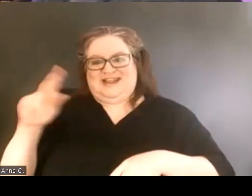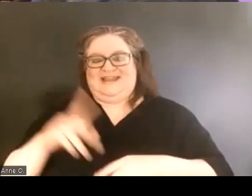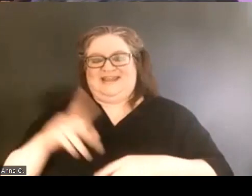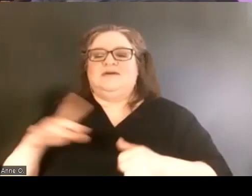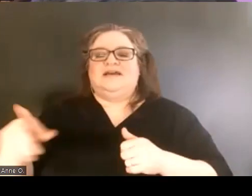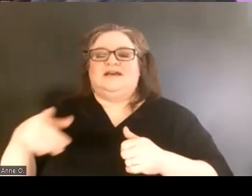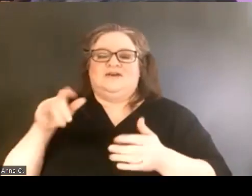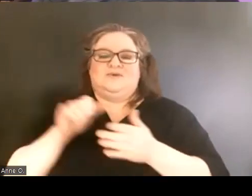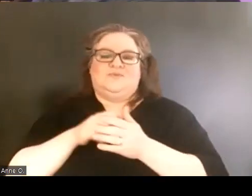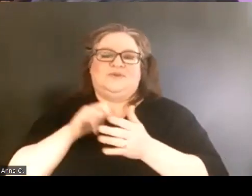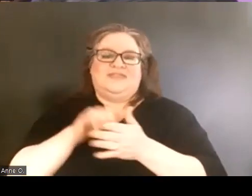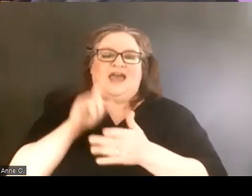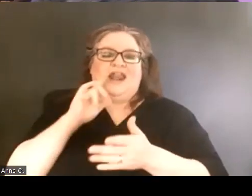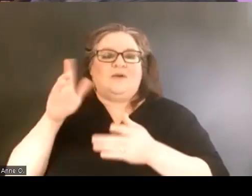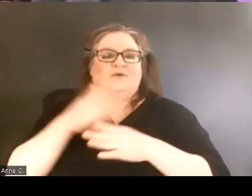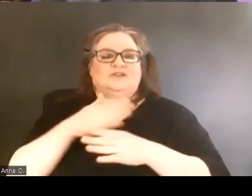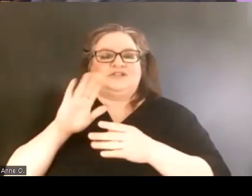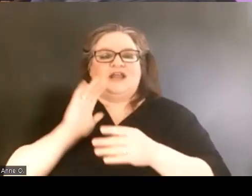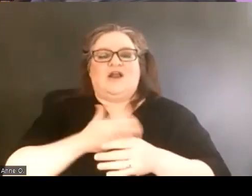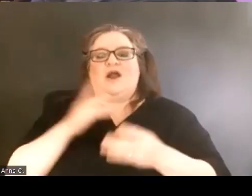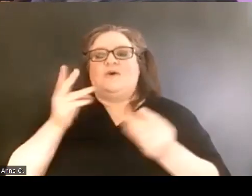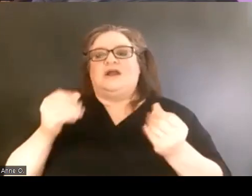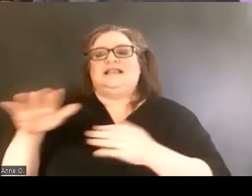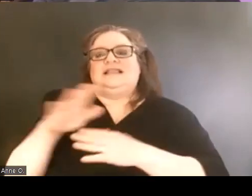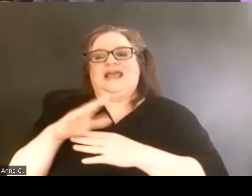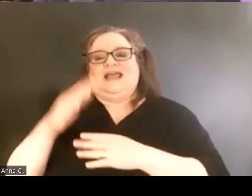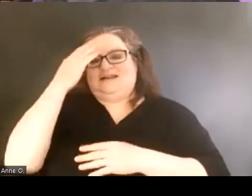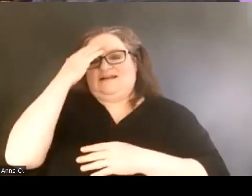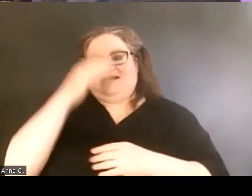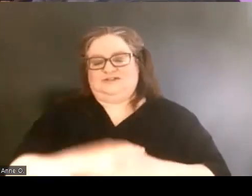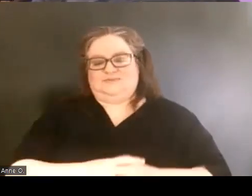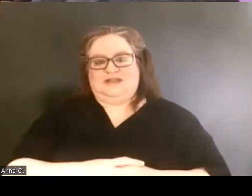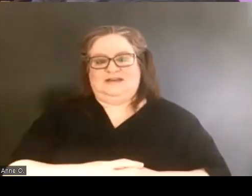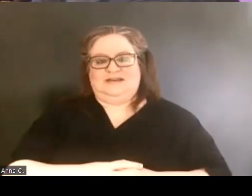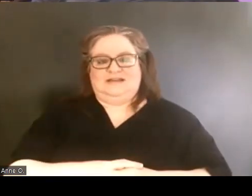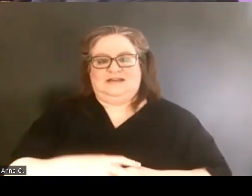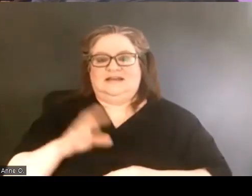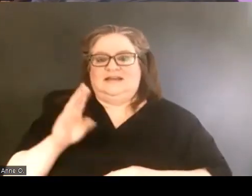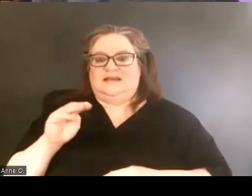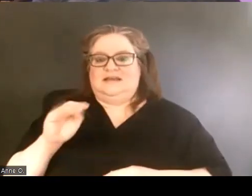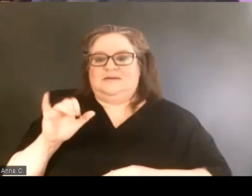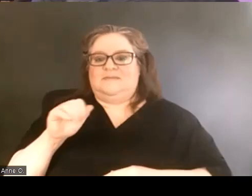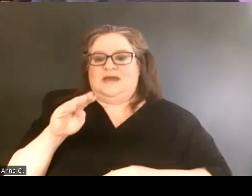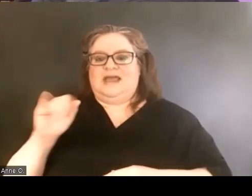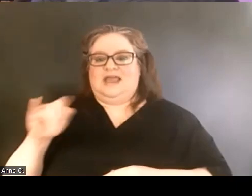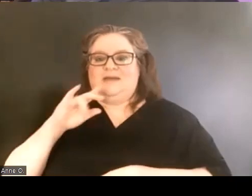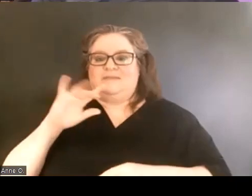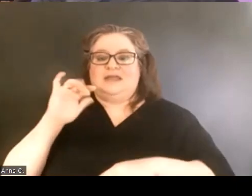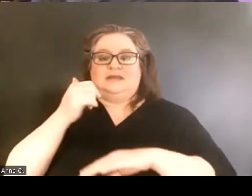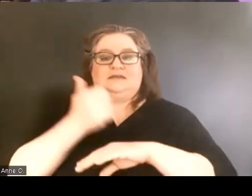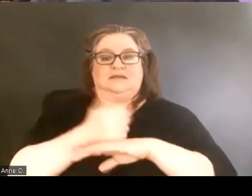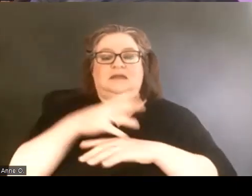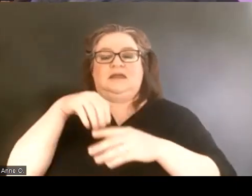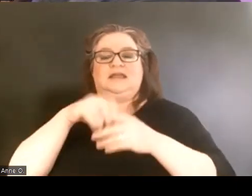Miami University land acknowledgement. Miami University is located within the traditional homelands